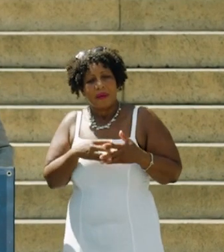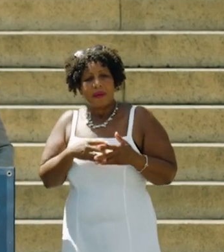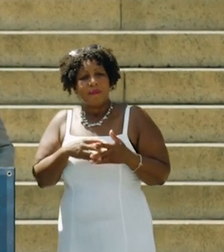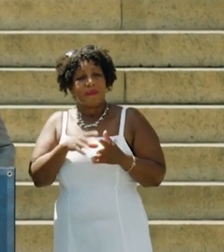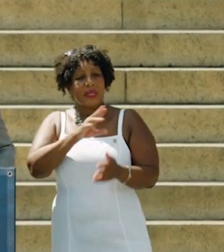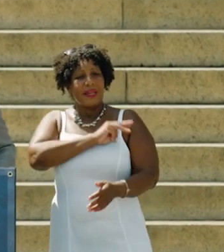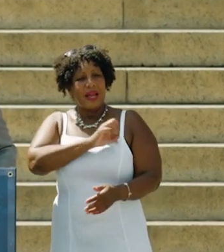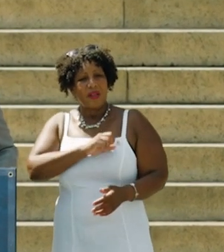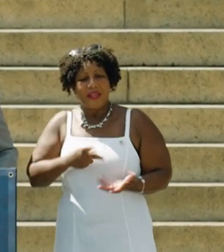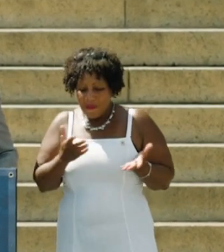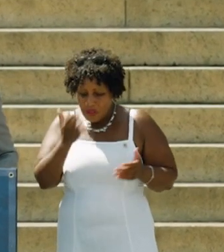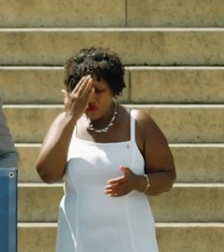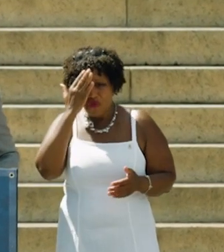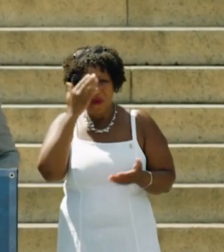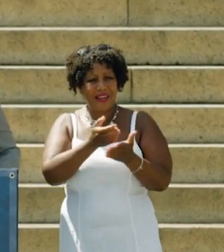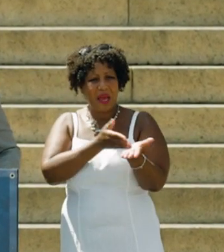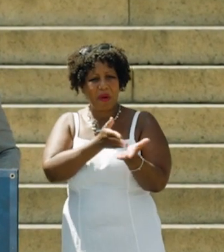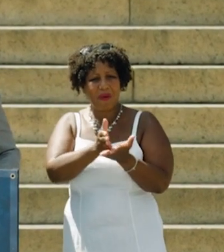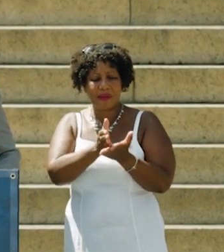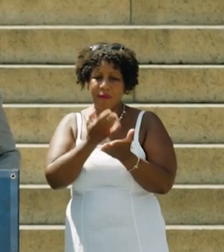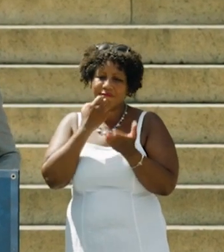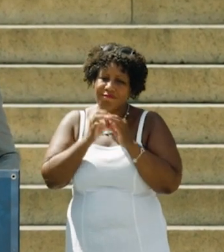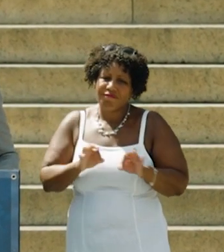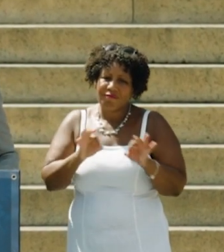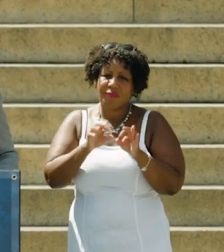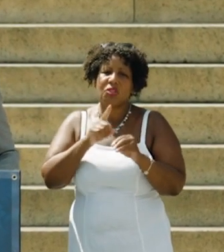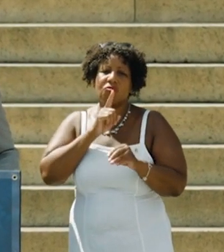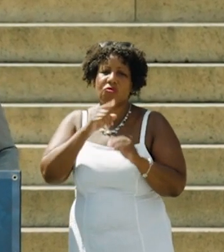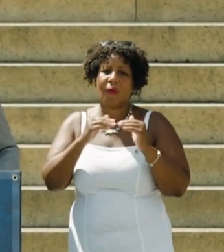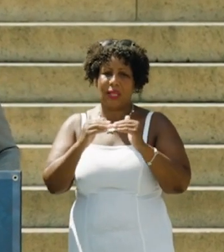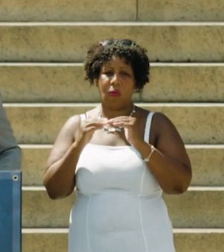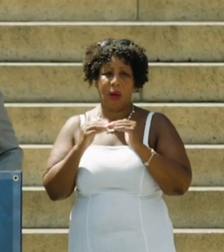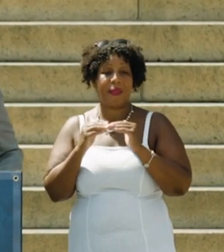Dr. King knew that economic rights were the key to true equality. And he once asked,